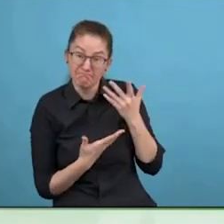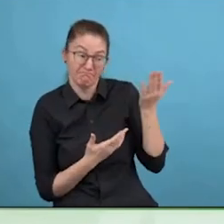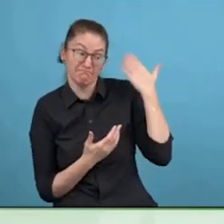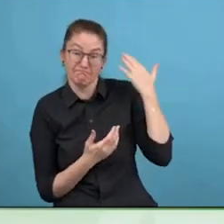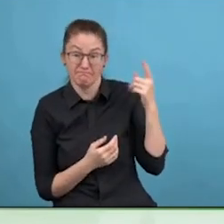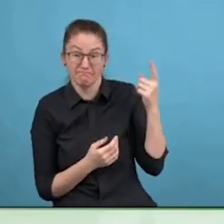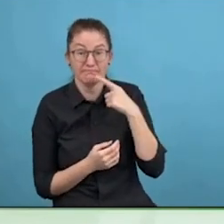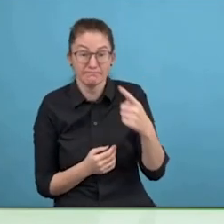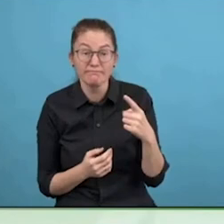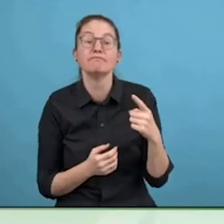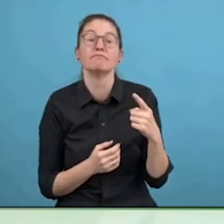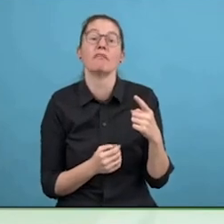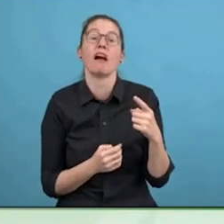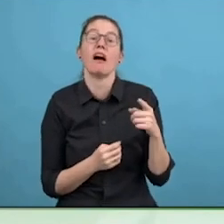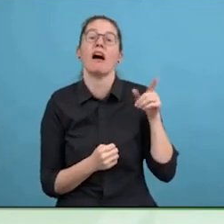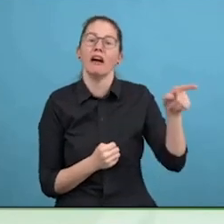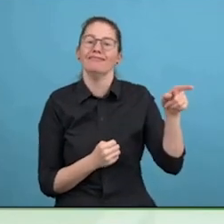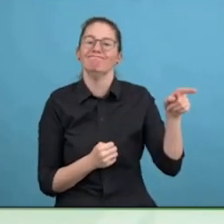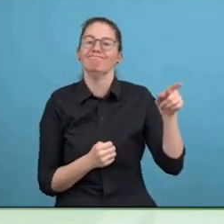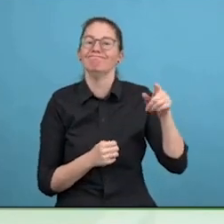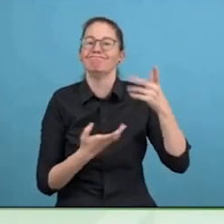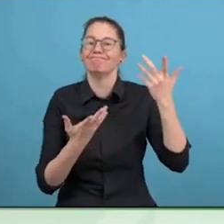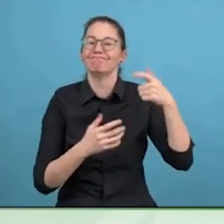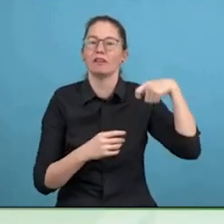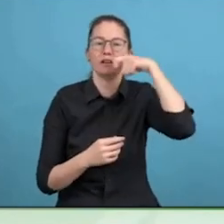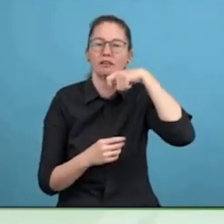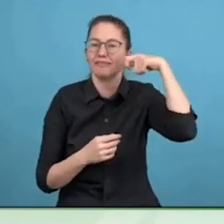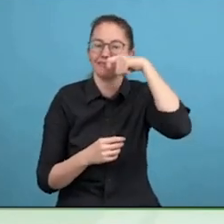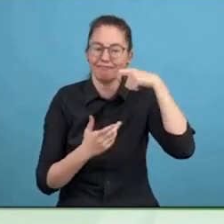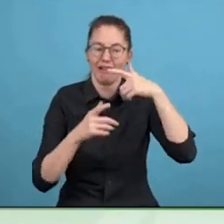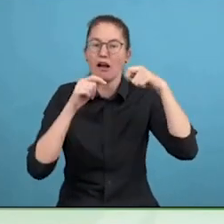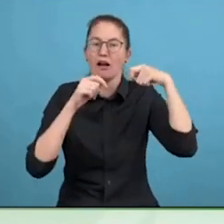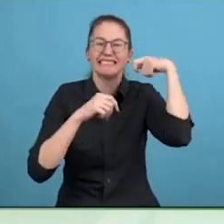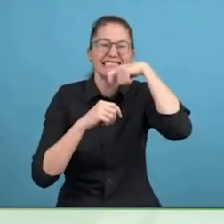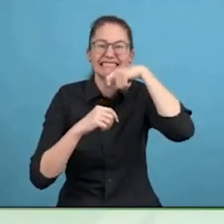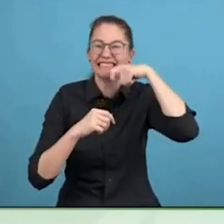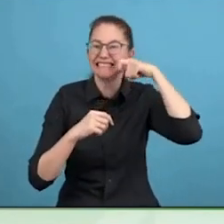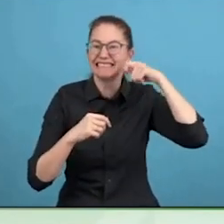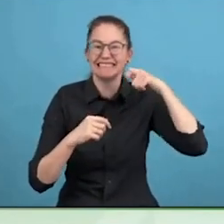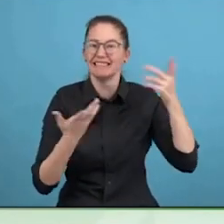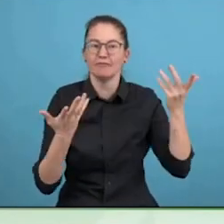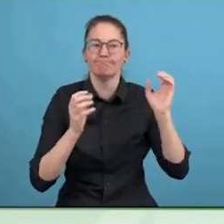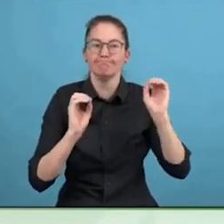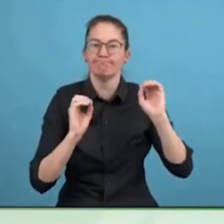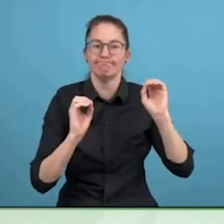feel that, and pick it up, I make a small scratch at the bottom, feel it and pick it up.